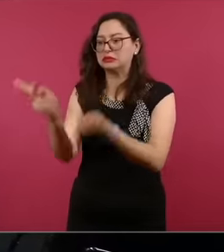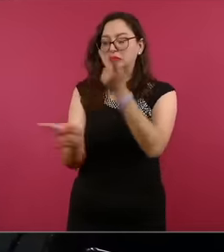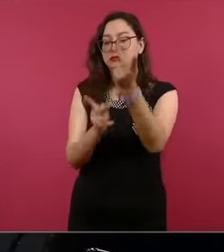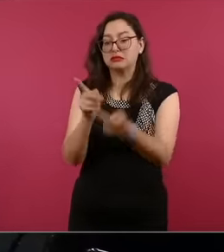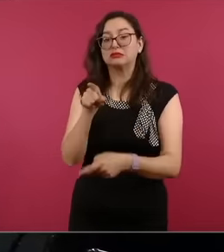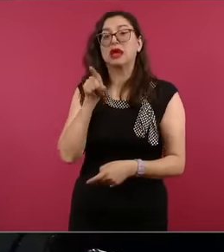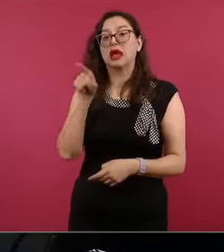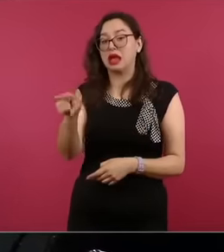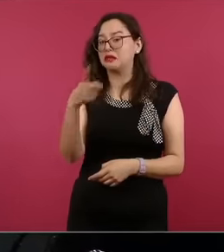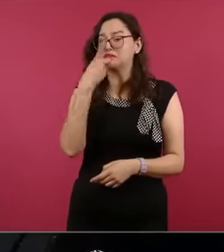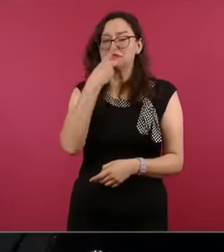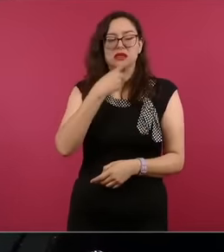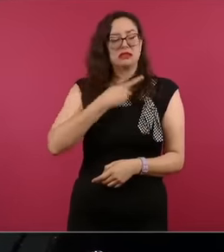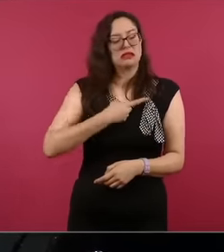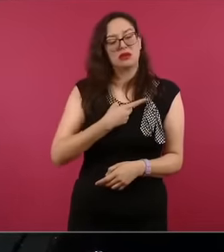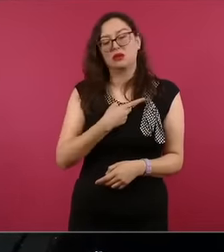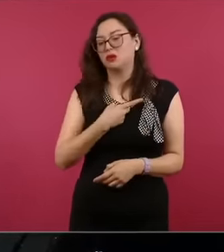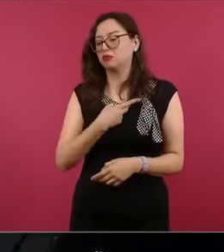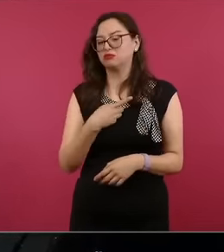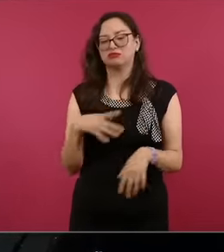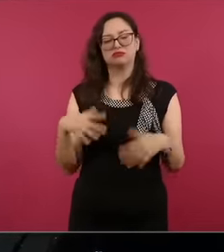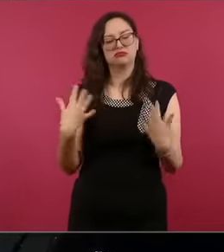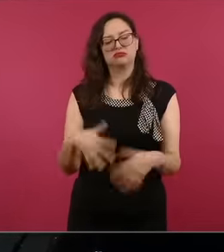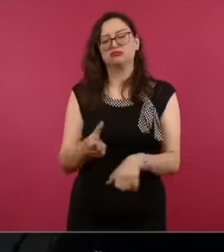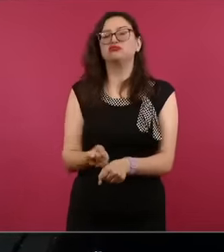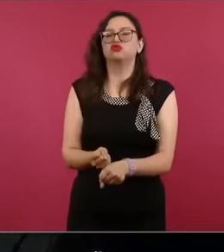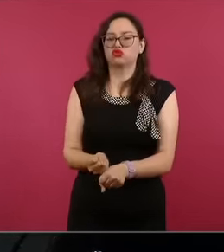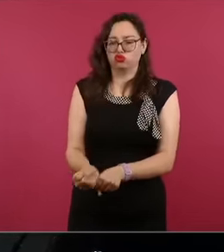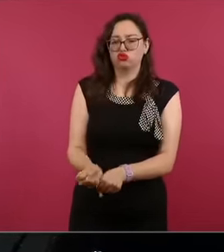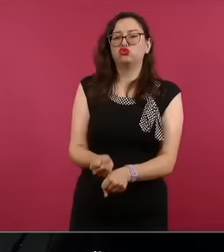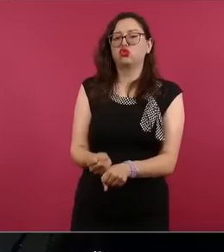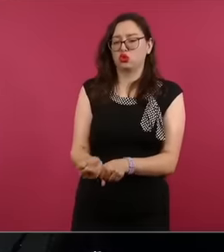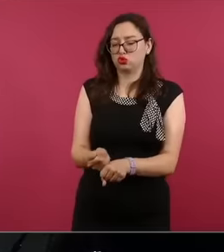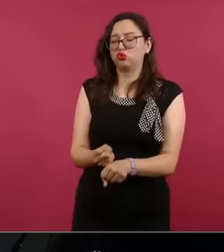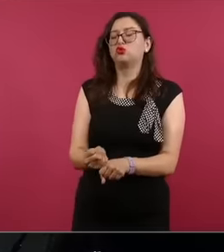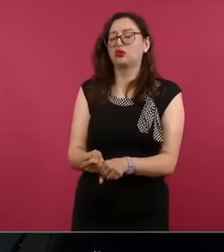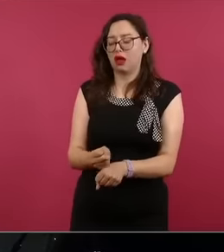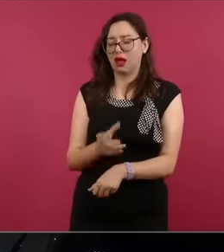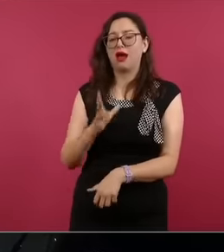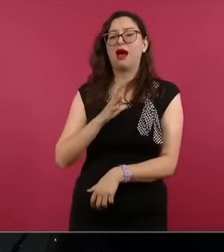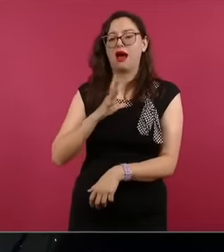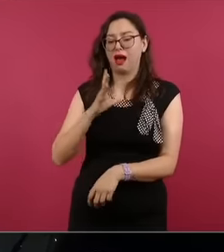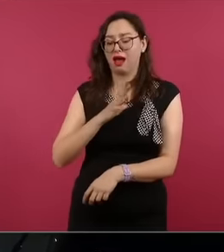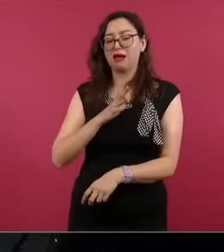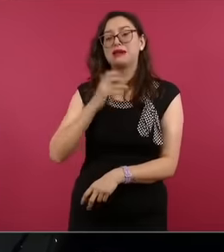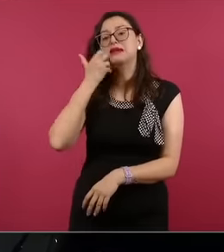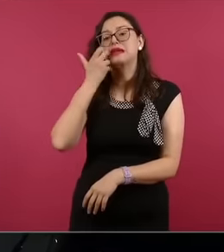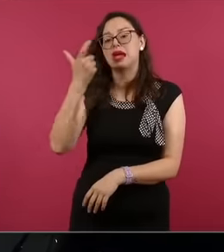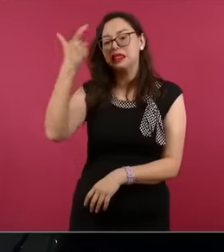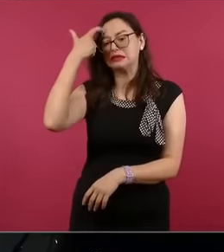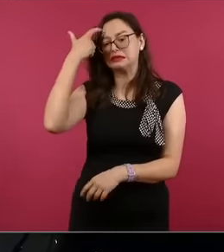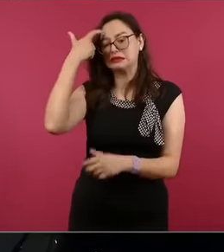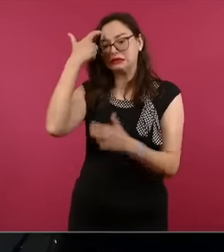psychologically tortured because they want to break your spirit, they want to break your mind, so